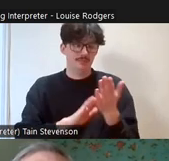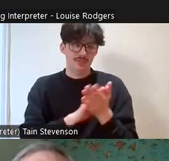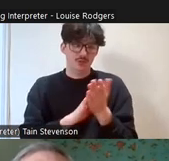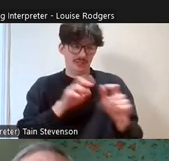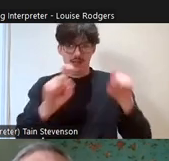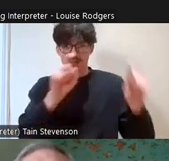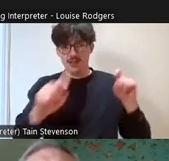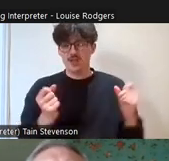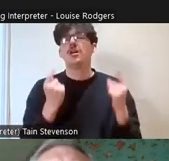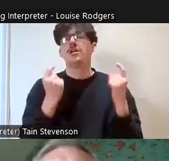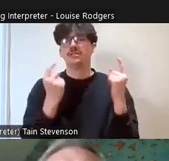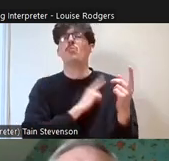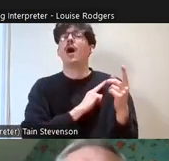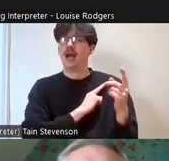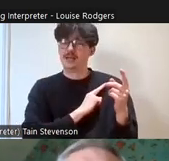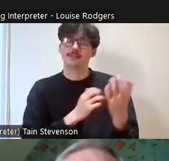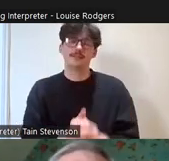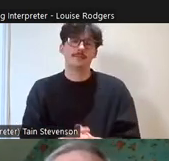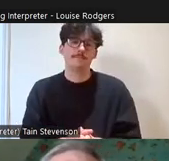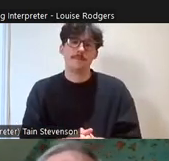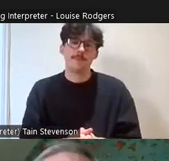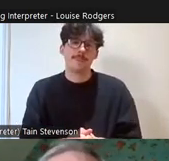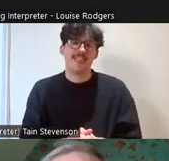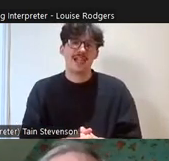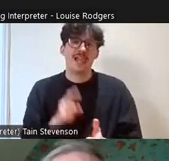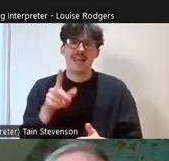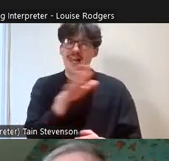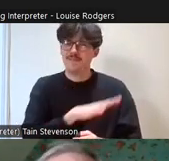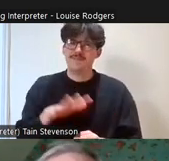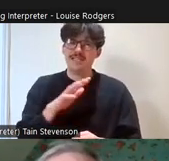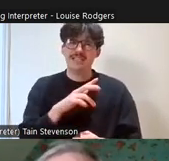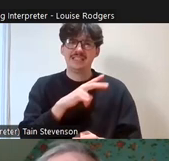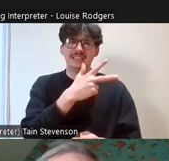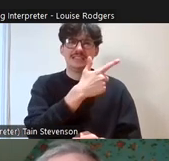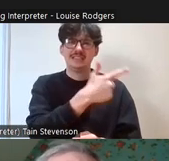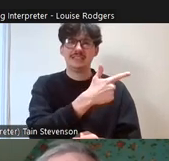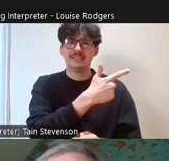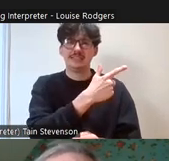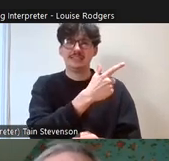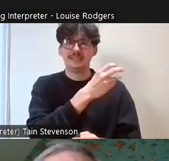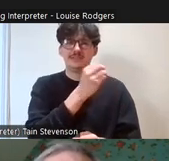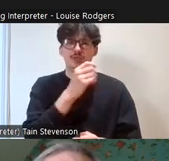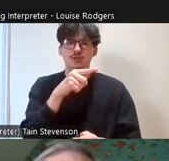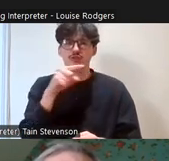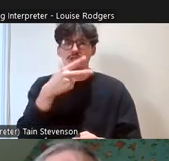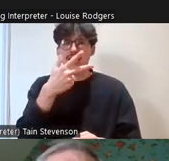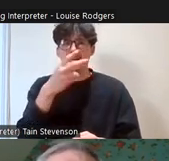ratings are for things and they're generally about 750 to 800 people in each of the data zones but